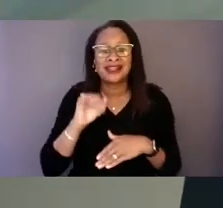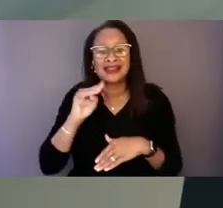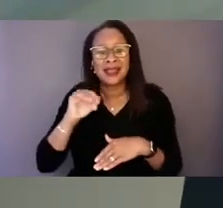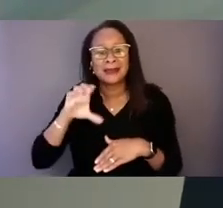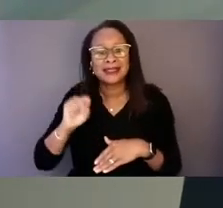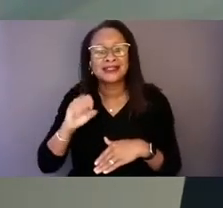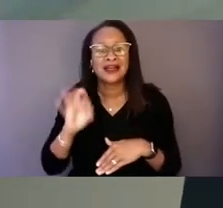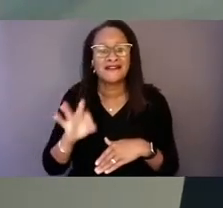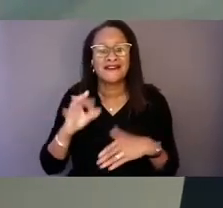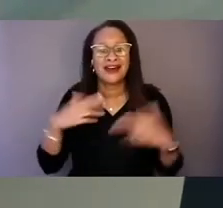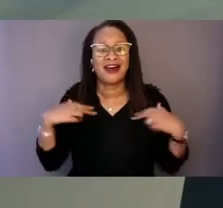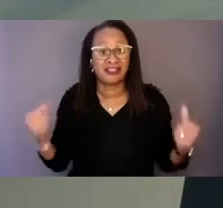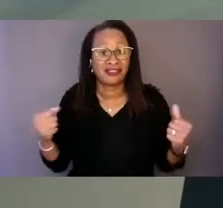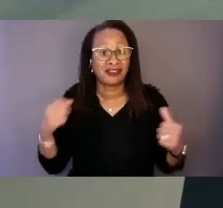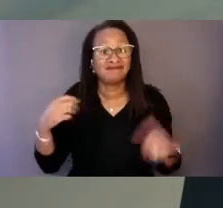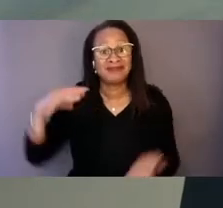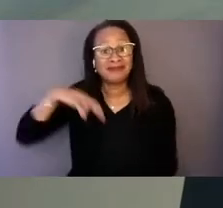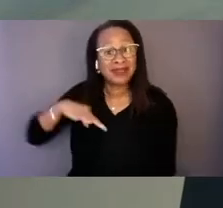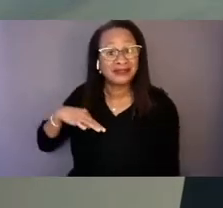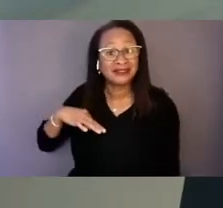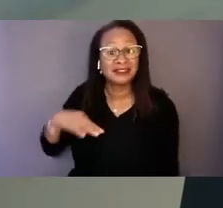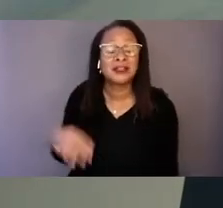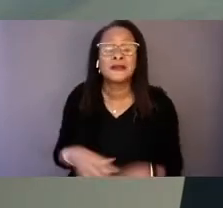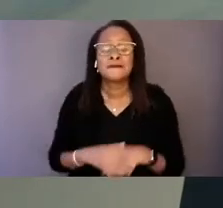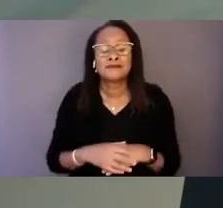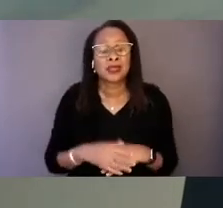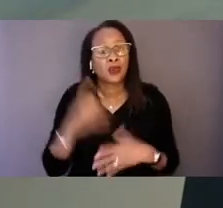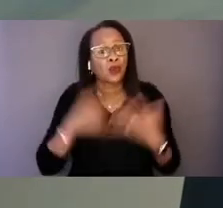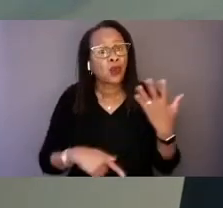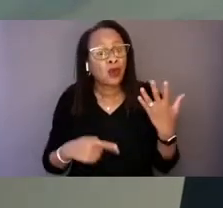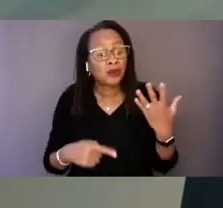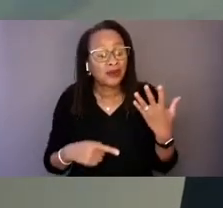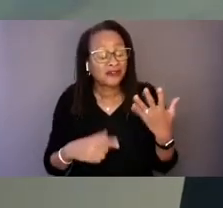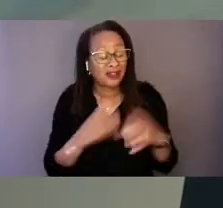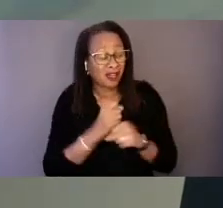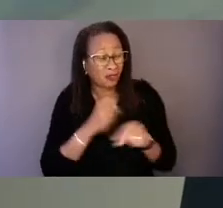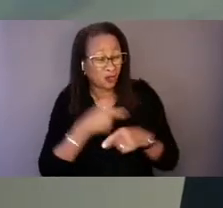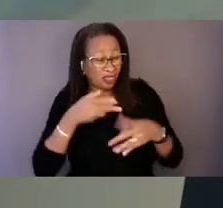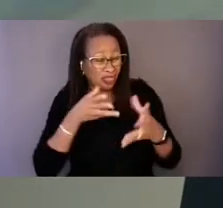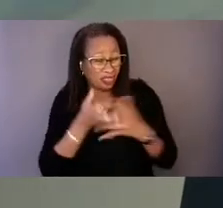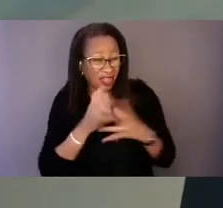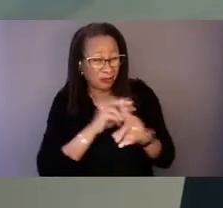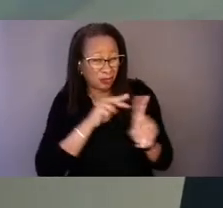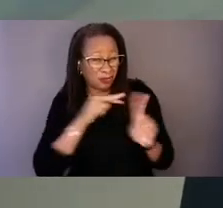What we have been able to discern through this lens is that the political determinants of mental health